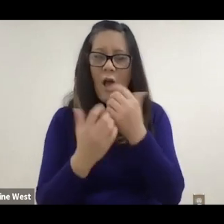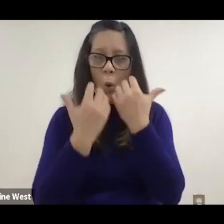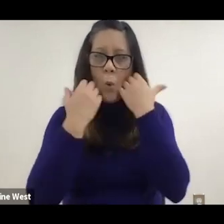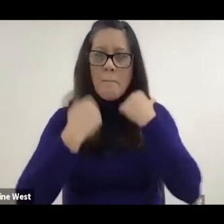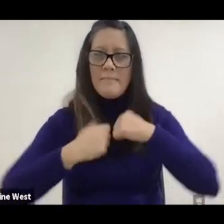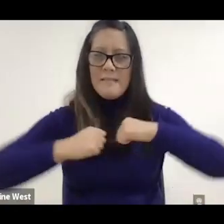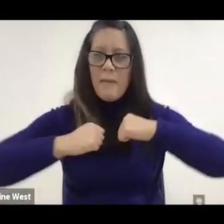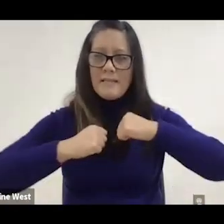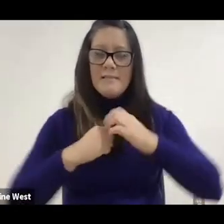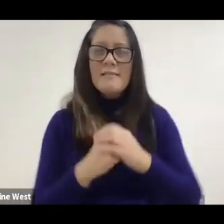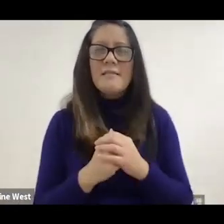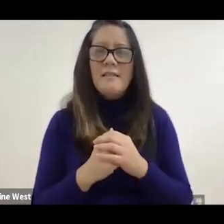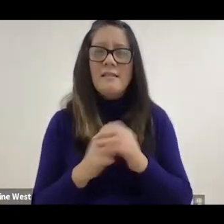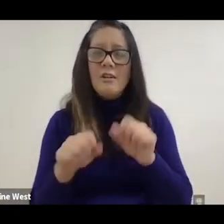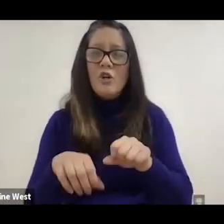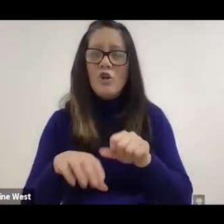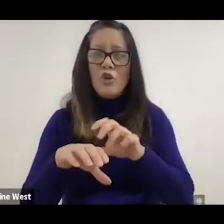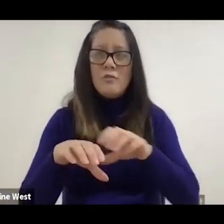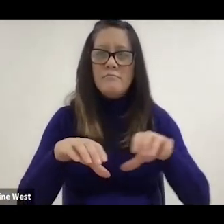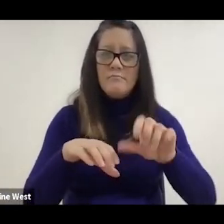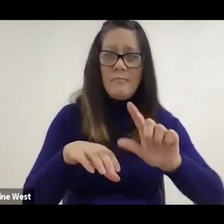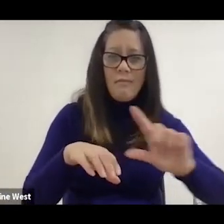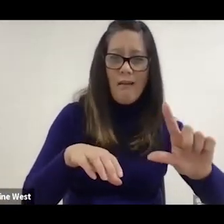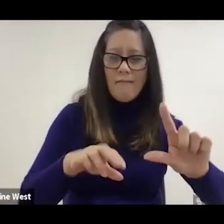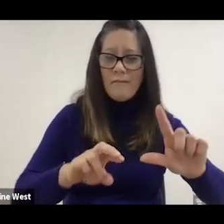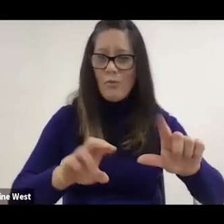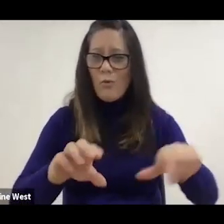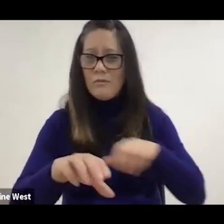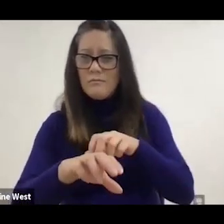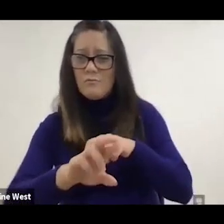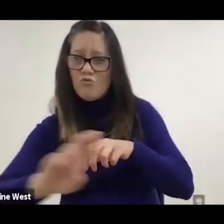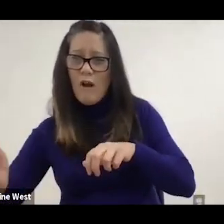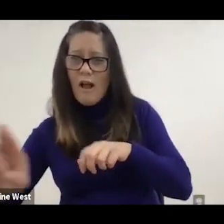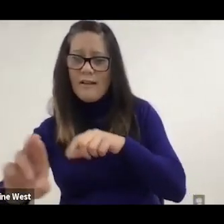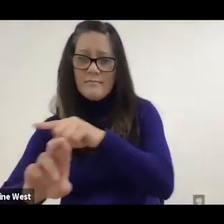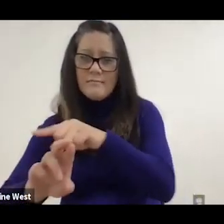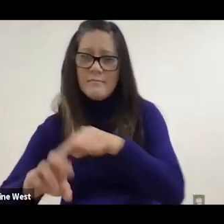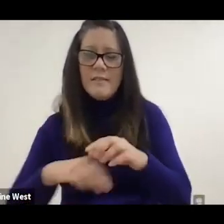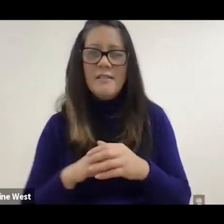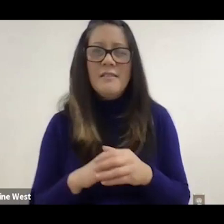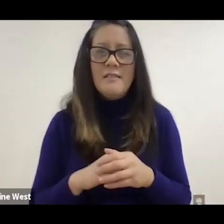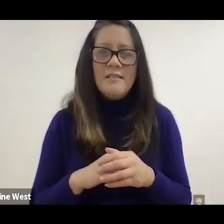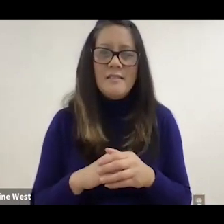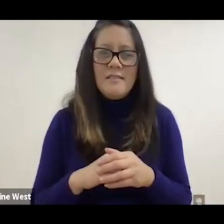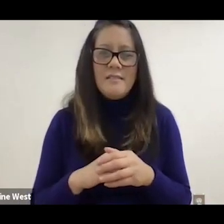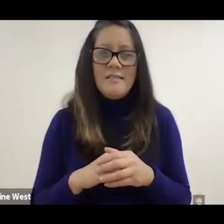be on the left or the right side of the wheelchair drive. Basically on a track from one side